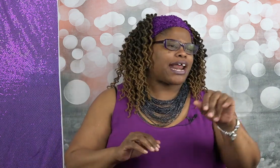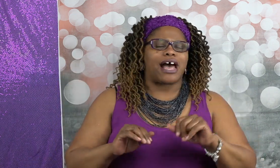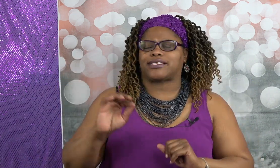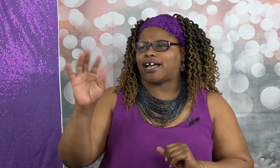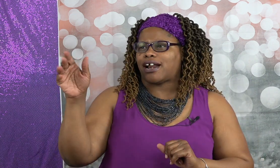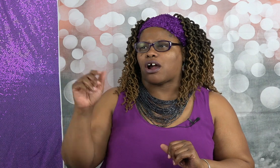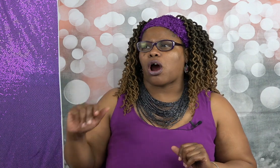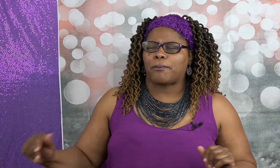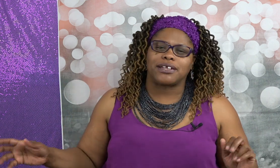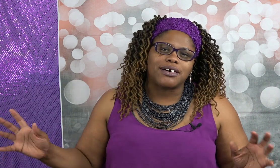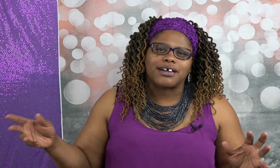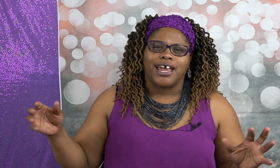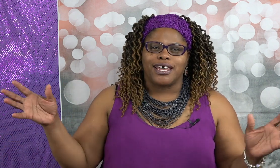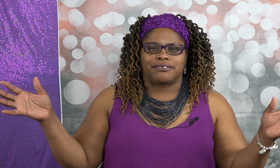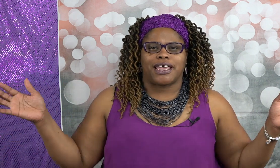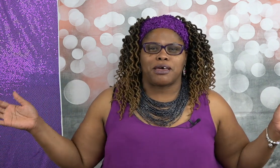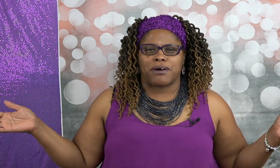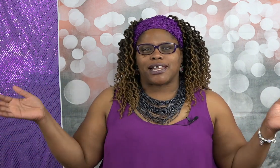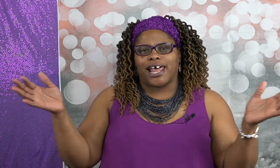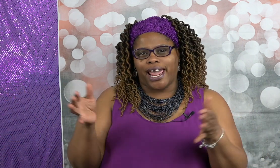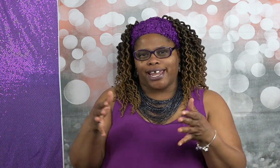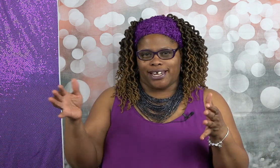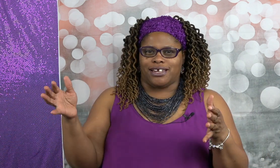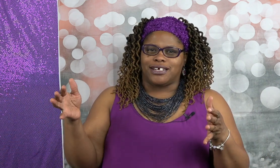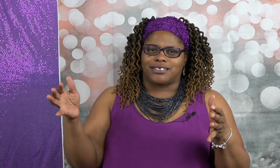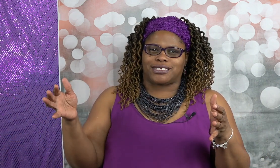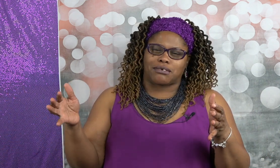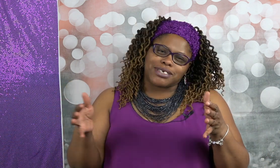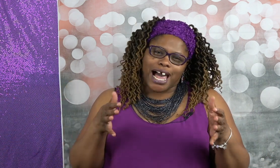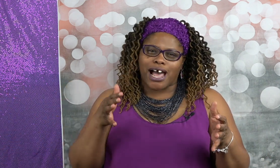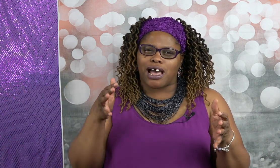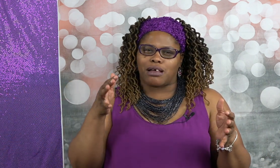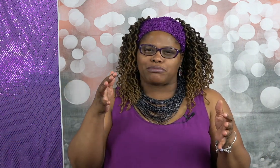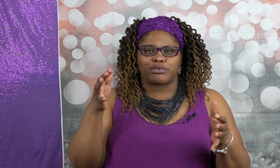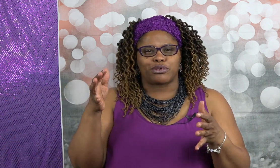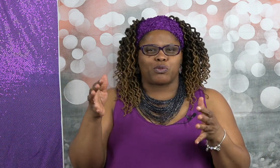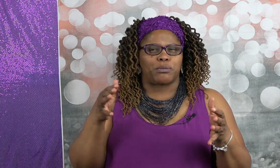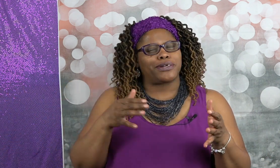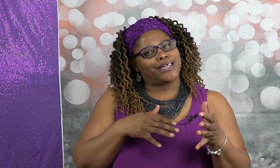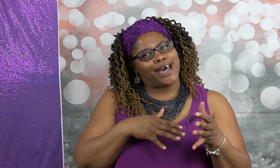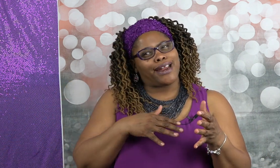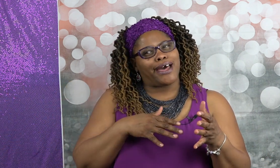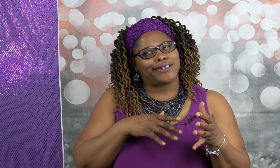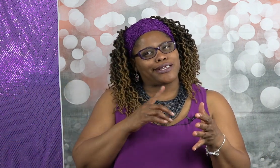out they got a car but look if they had my lane sometimes where my side ID is